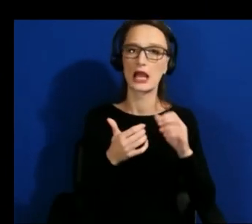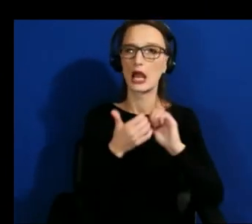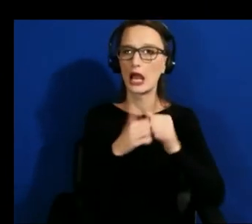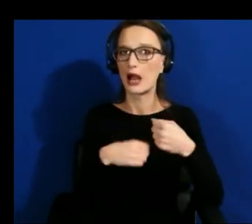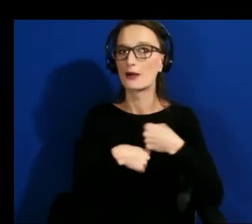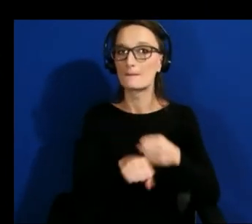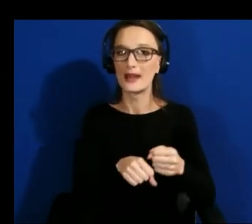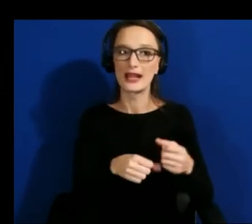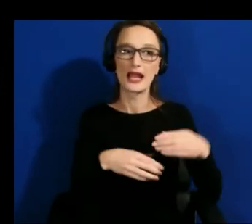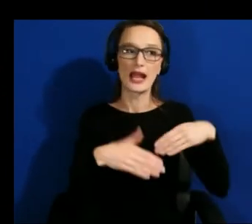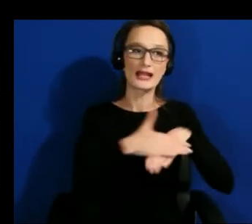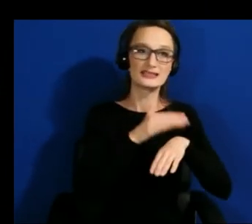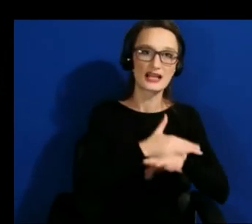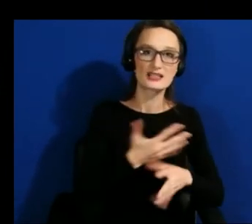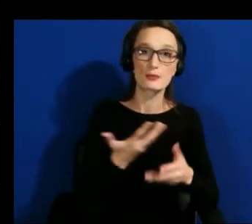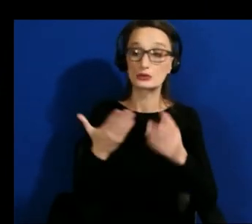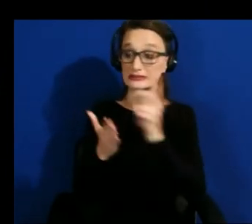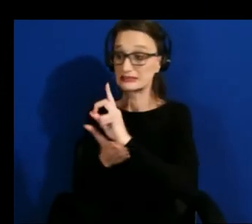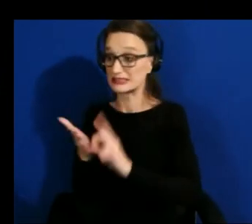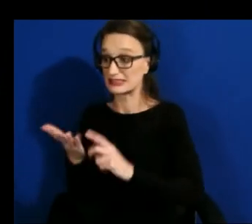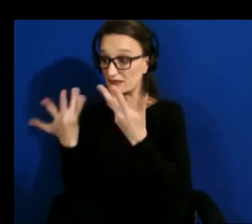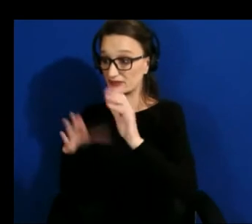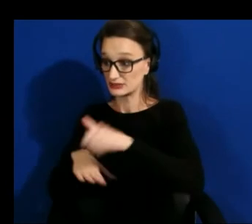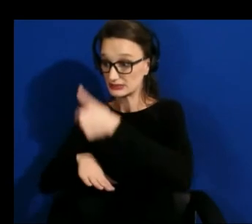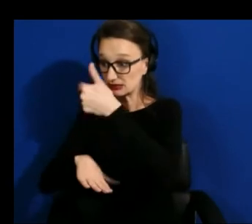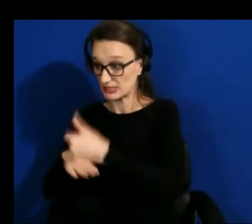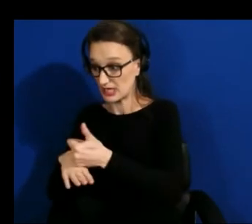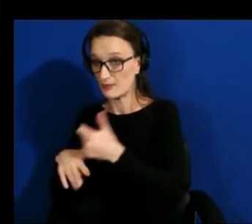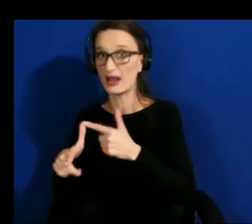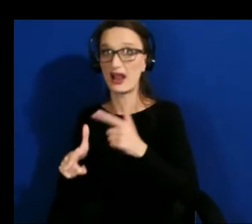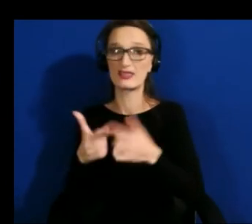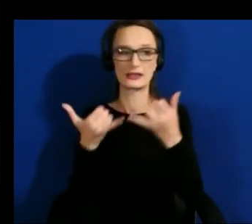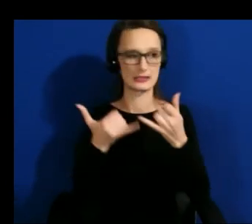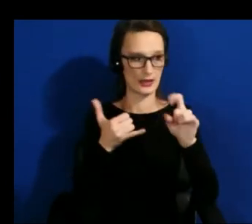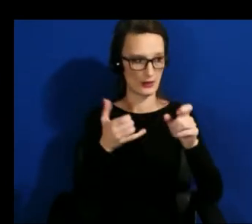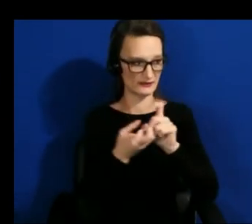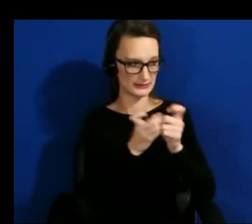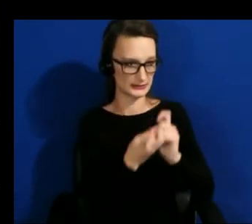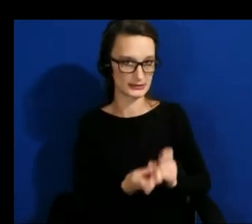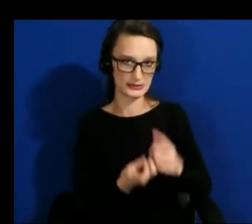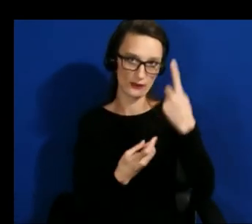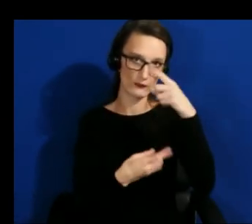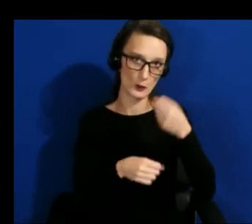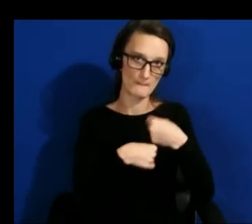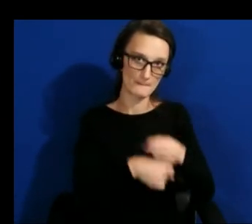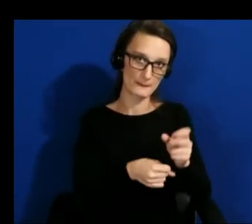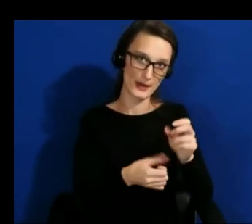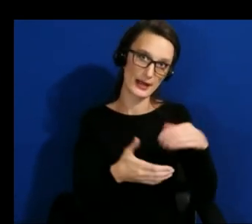kyle's project is a really great example of making a um accessible first application but